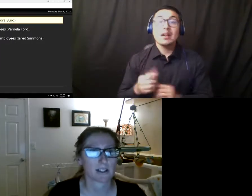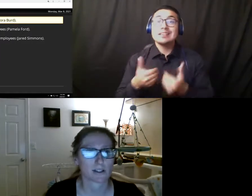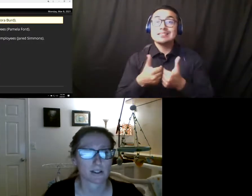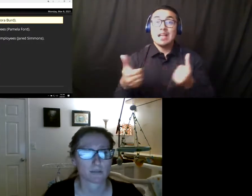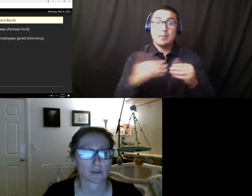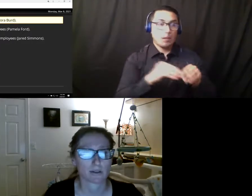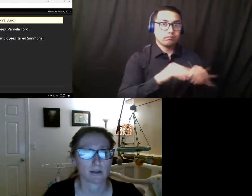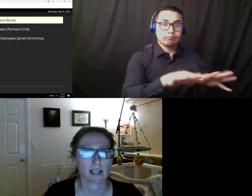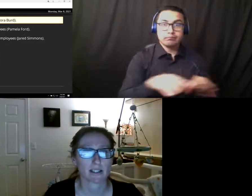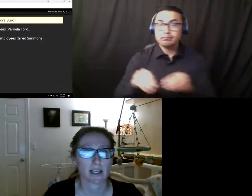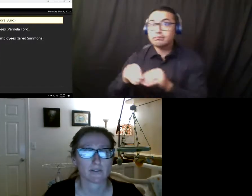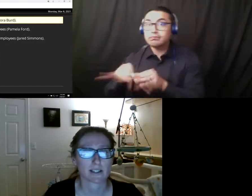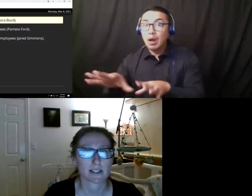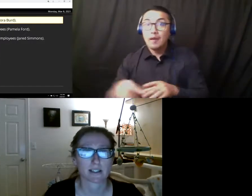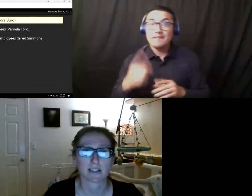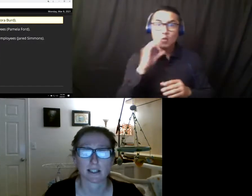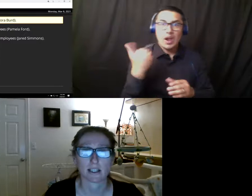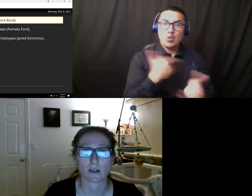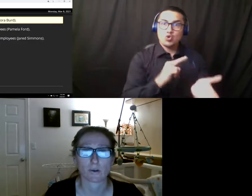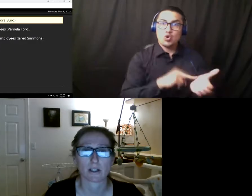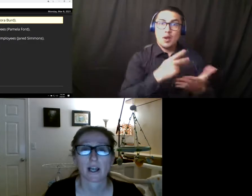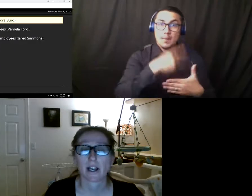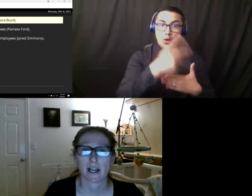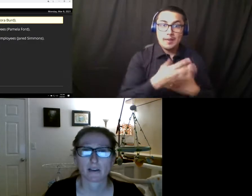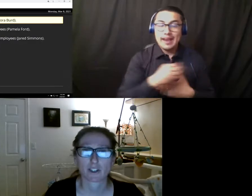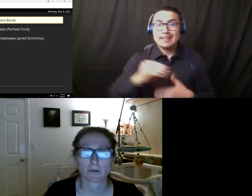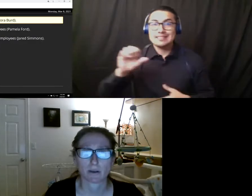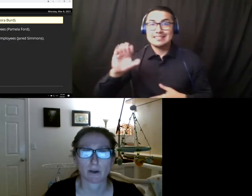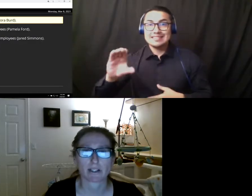nursing program and the AVC CTE cohort have shown up on the